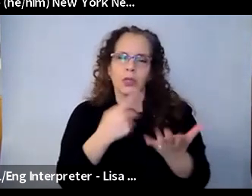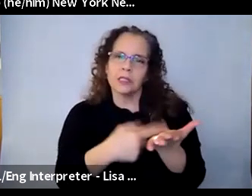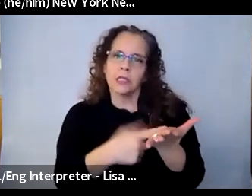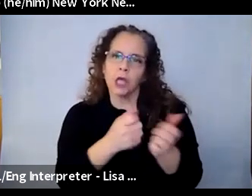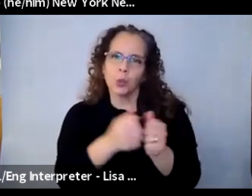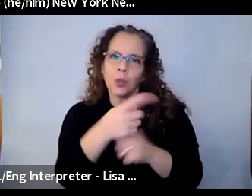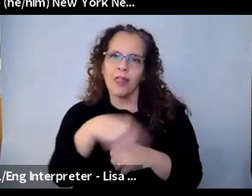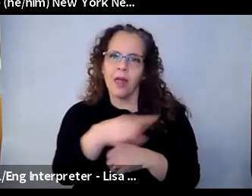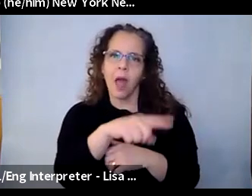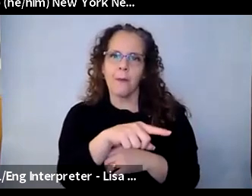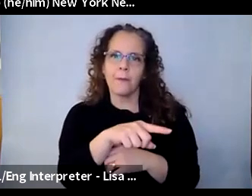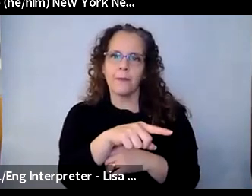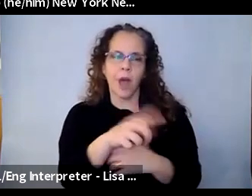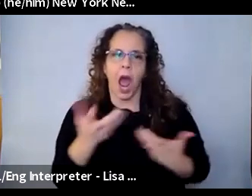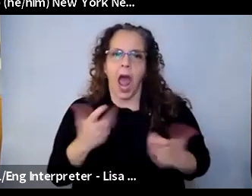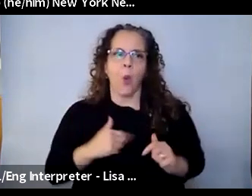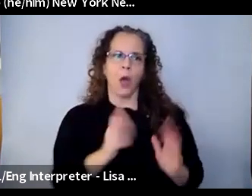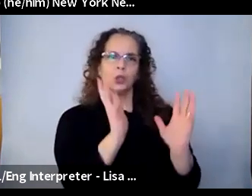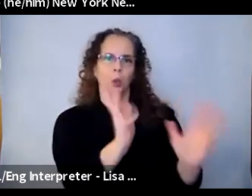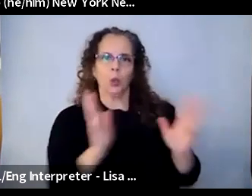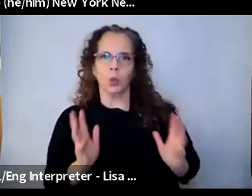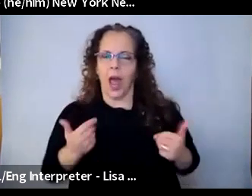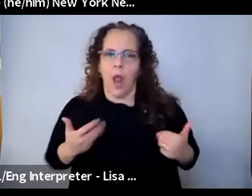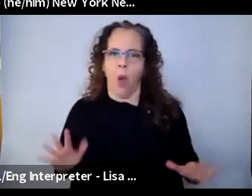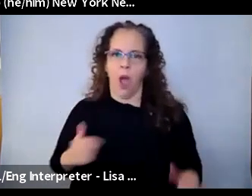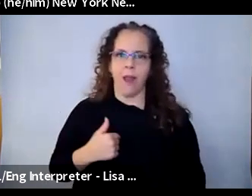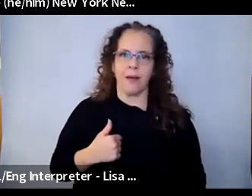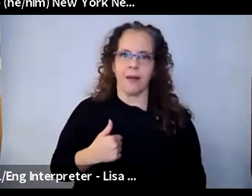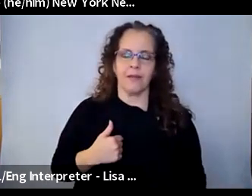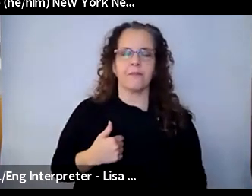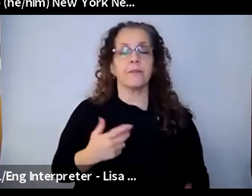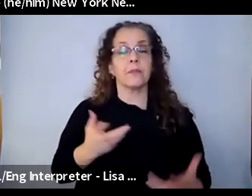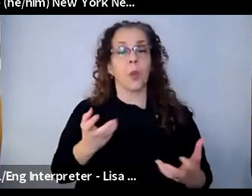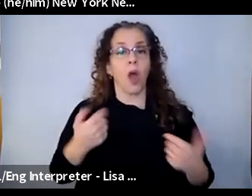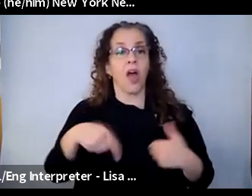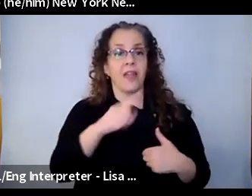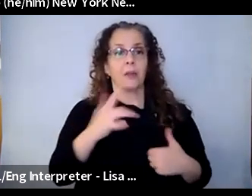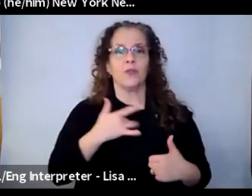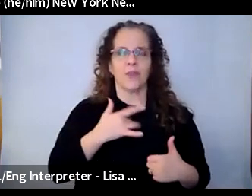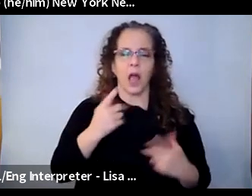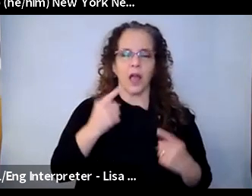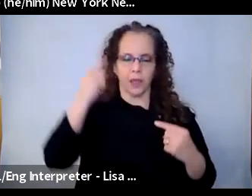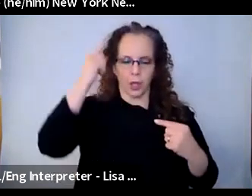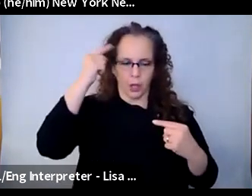course of the class, they they sort of, you know, feel like they're processing stuff more, then they're welcome to share